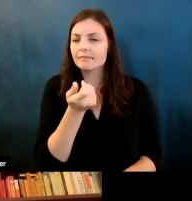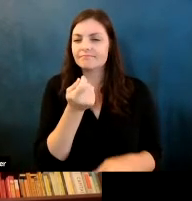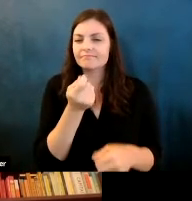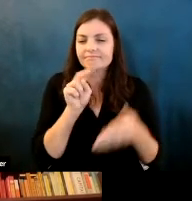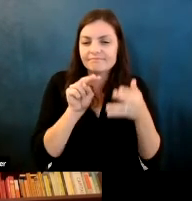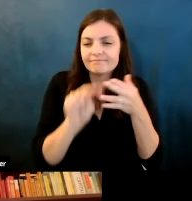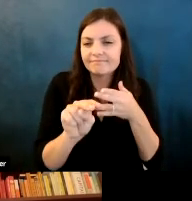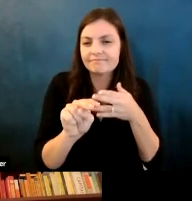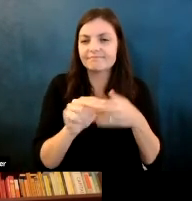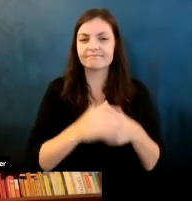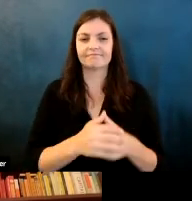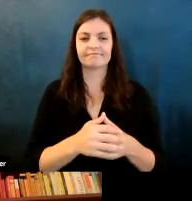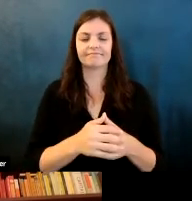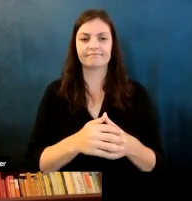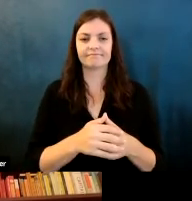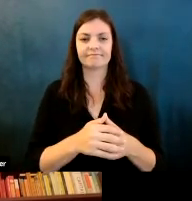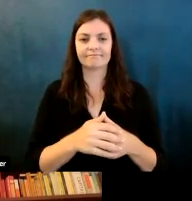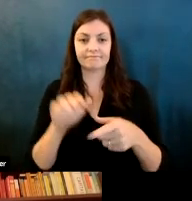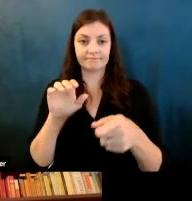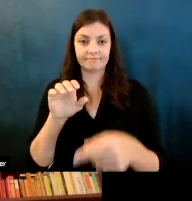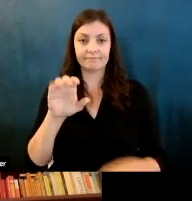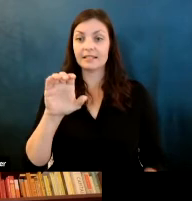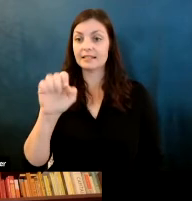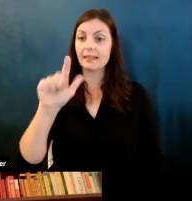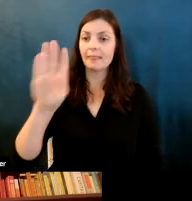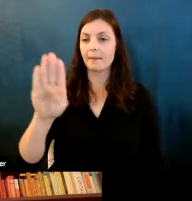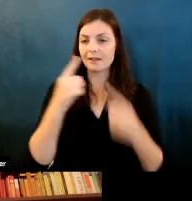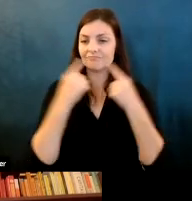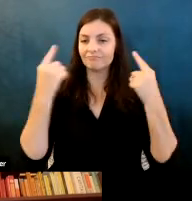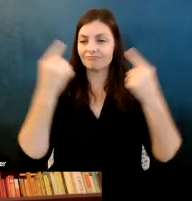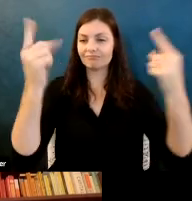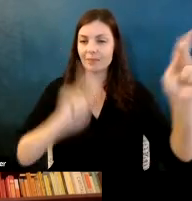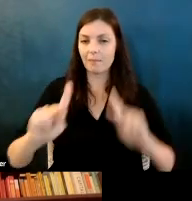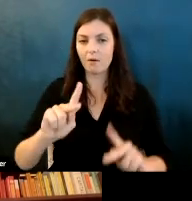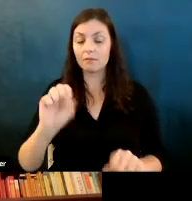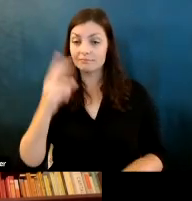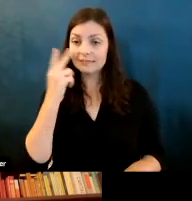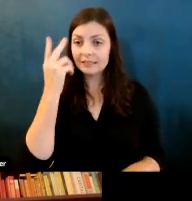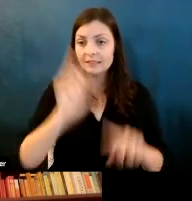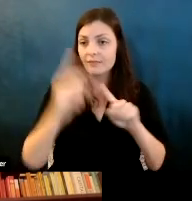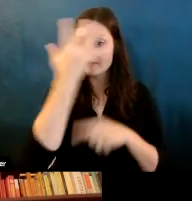Fernanda Viegas: Of these data sets this is celeb a here, you can see people's faces shapes 3D.